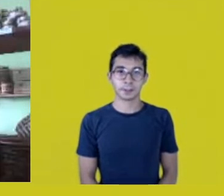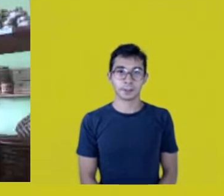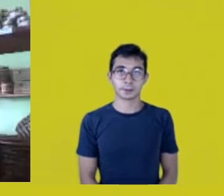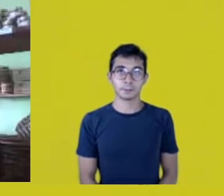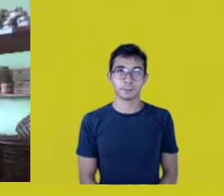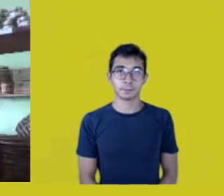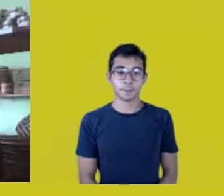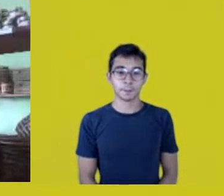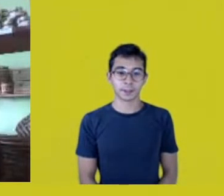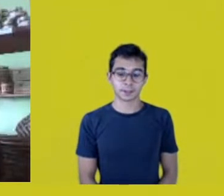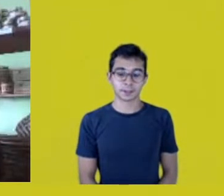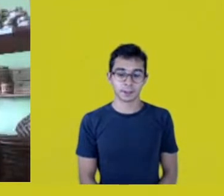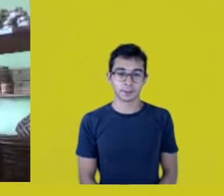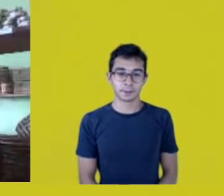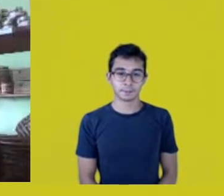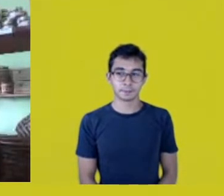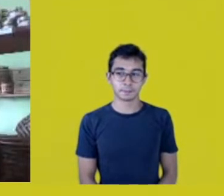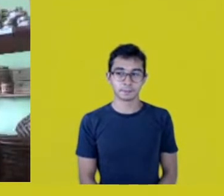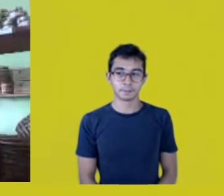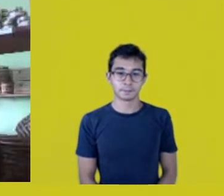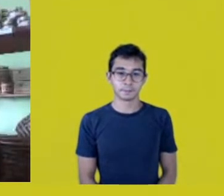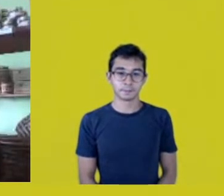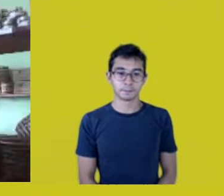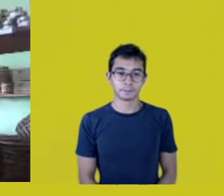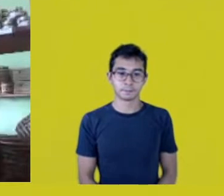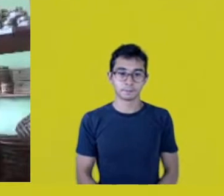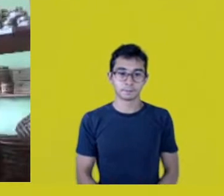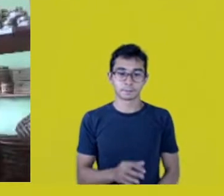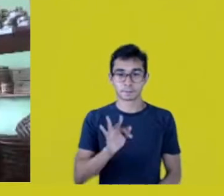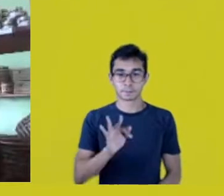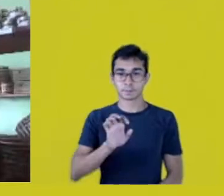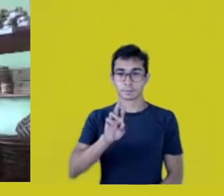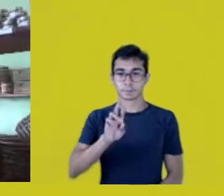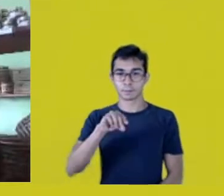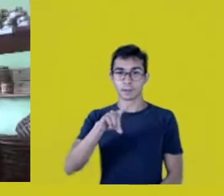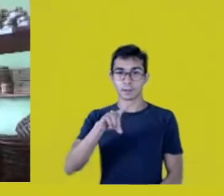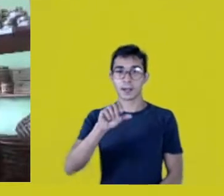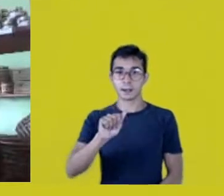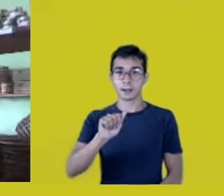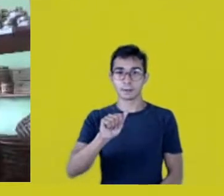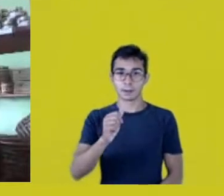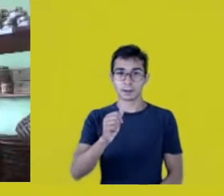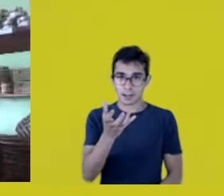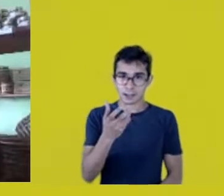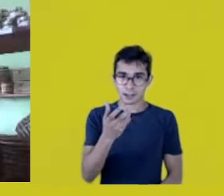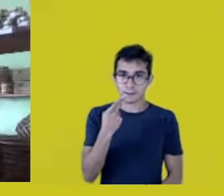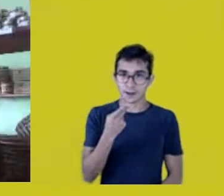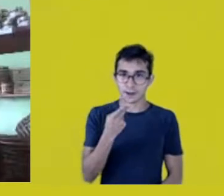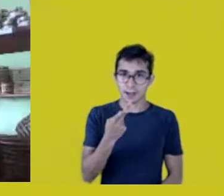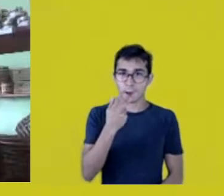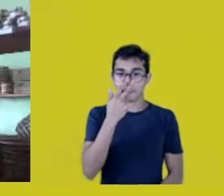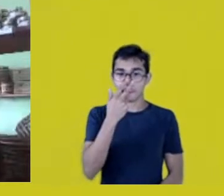Would you like to talk, Márcia? Or Fernanda. I don’t know whether Francy heard me, because she’s frozen here.